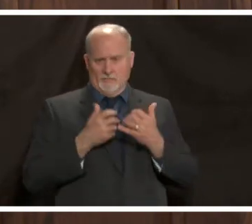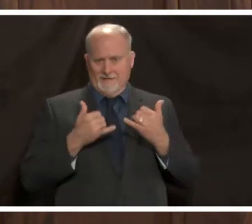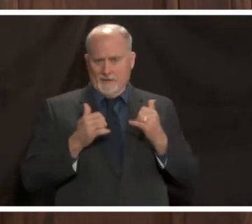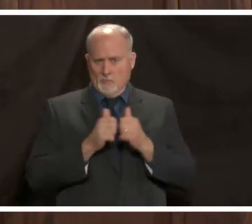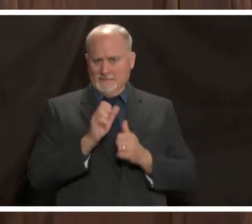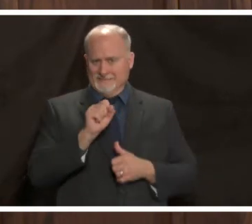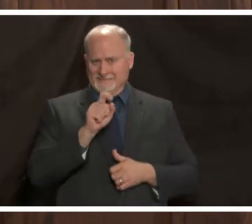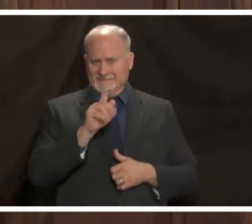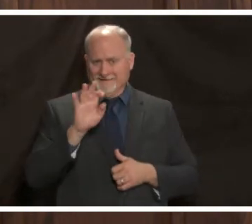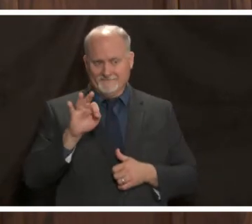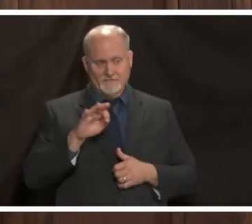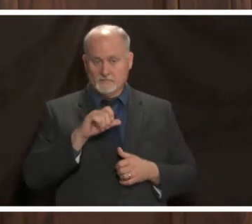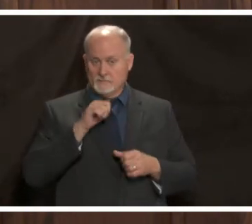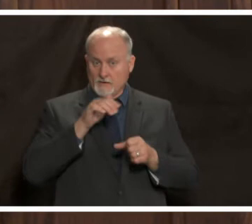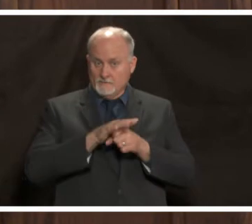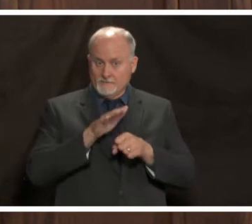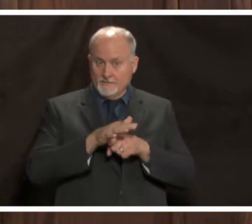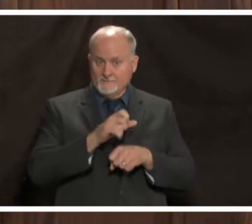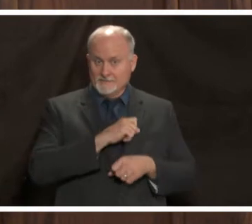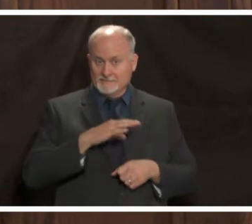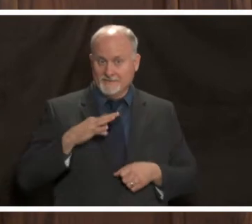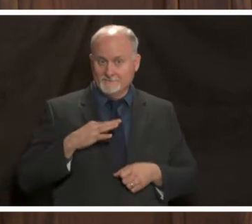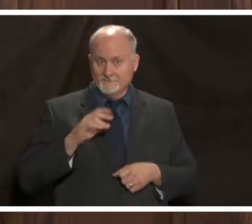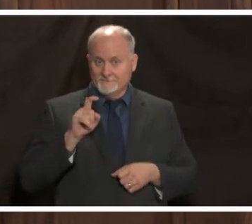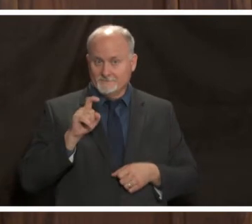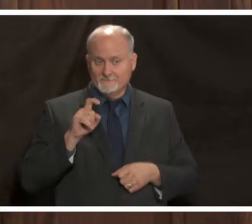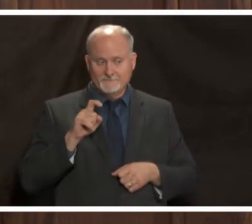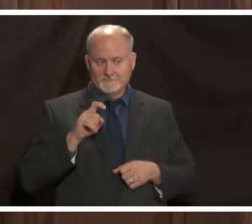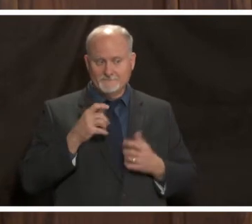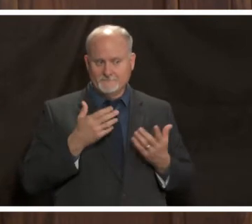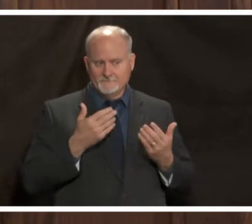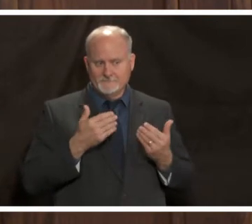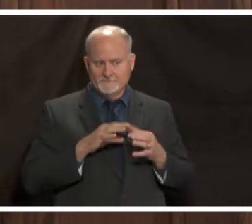shortage i think you already kind of addressed that in your remarks but if we could reiterate